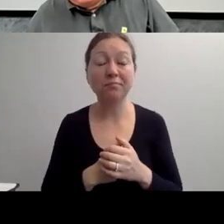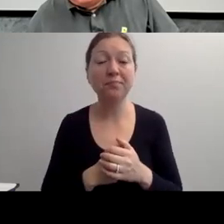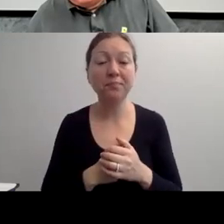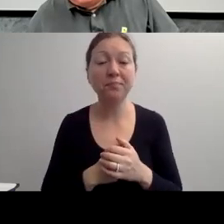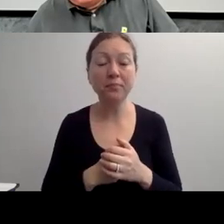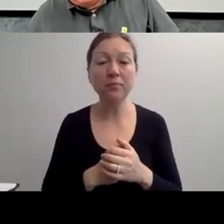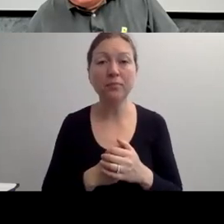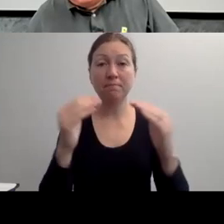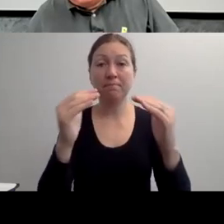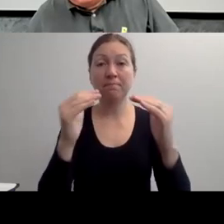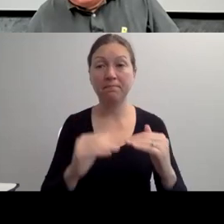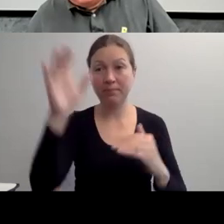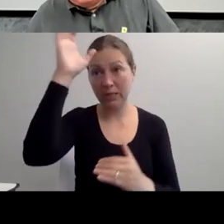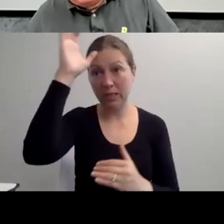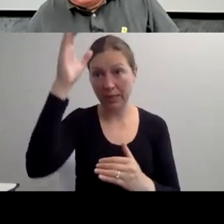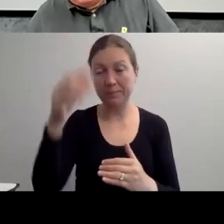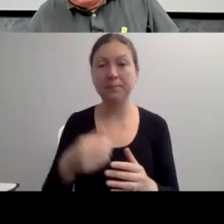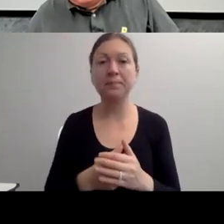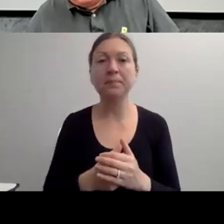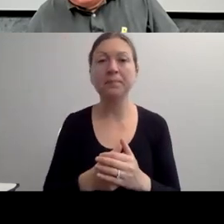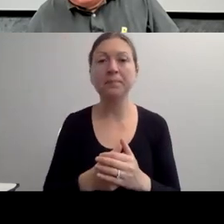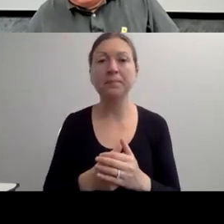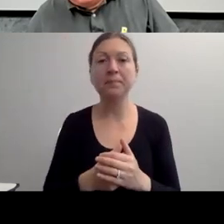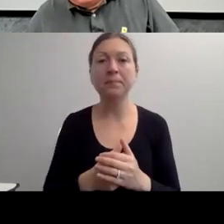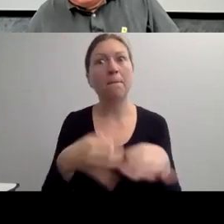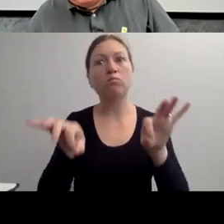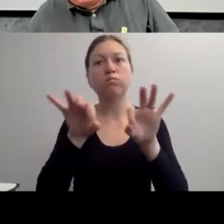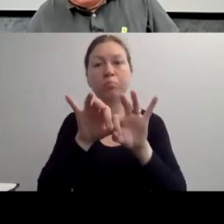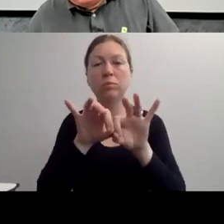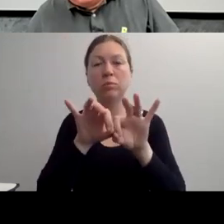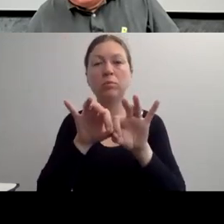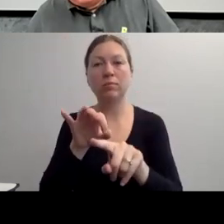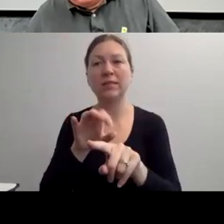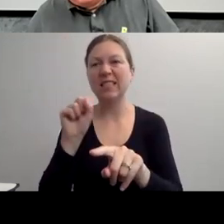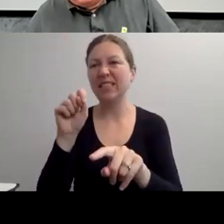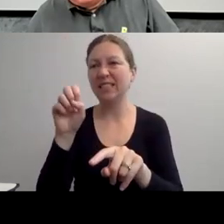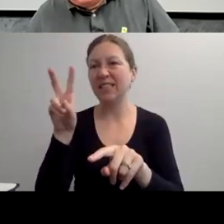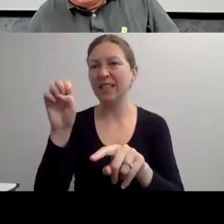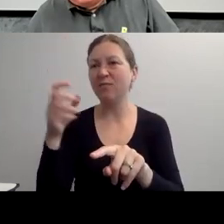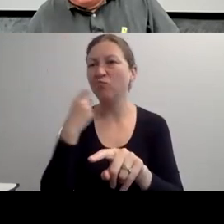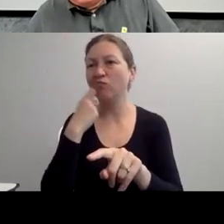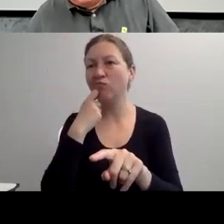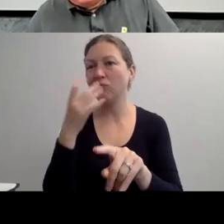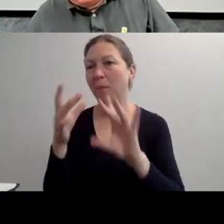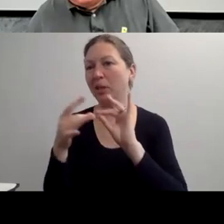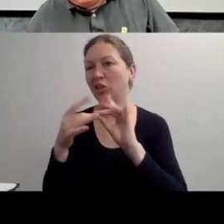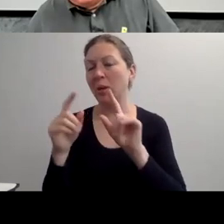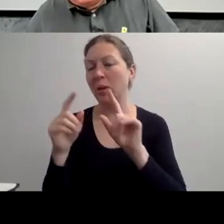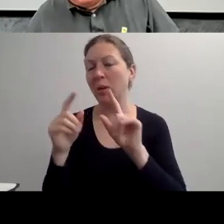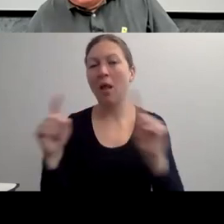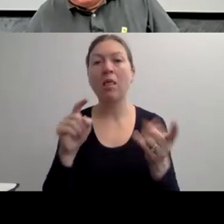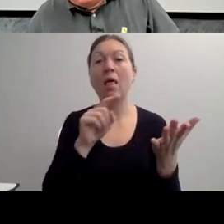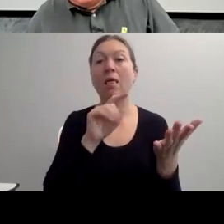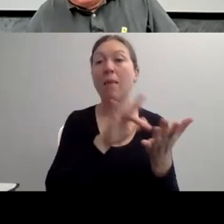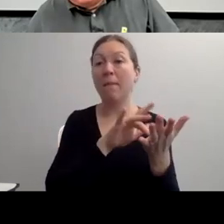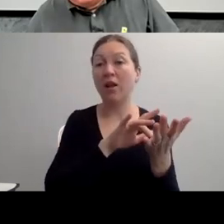BUT THIS IS A MAJOR CONCEPT THAT IF YOU GO TO GOOGLE AND SPEND HOURS AND HOURS, I MEAN,